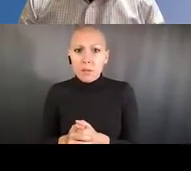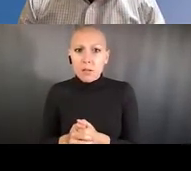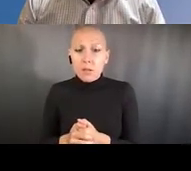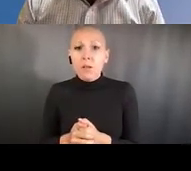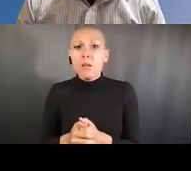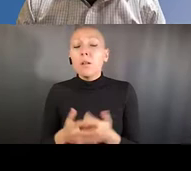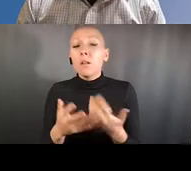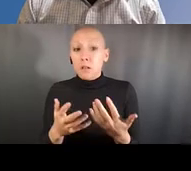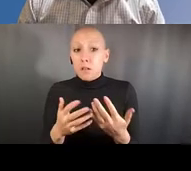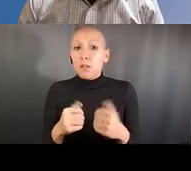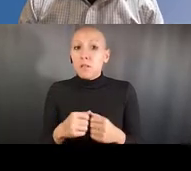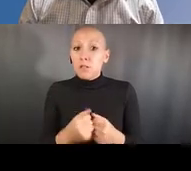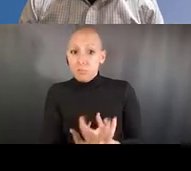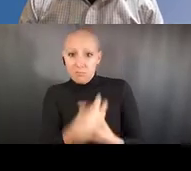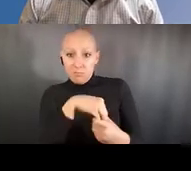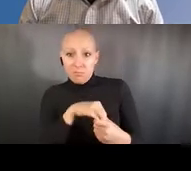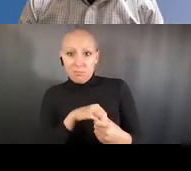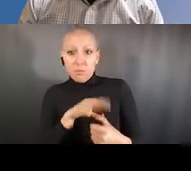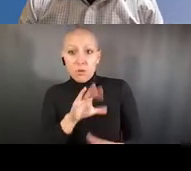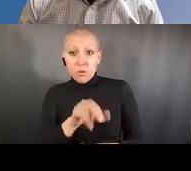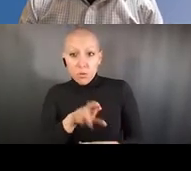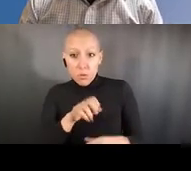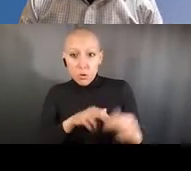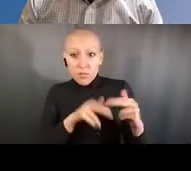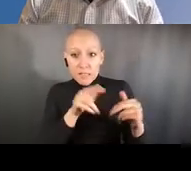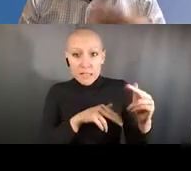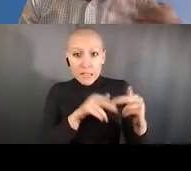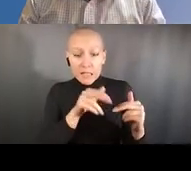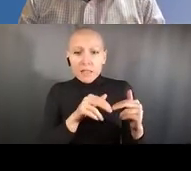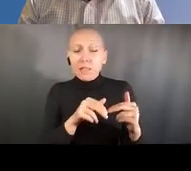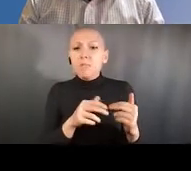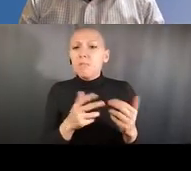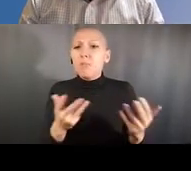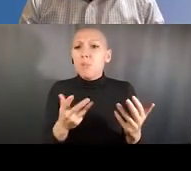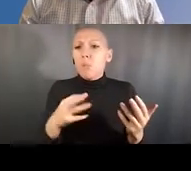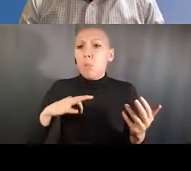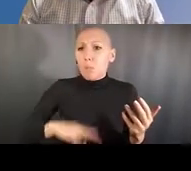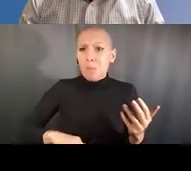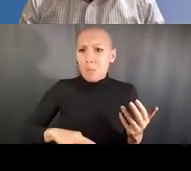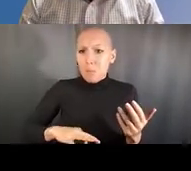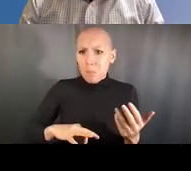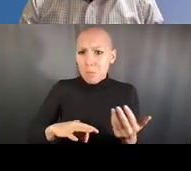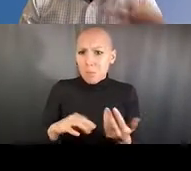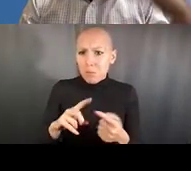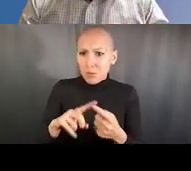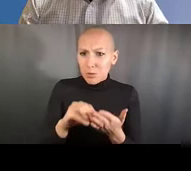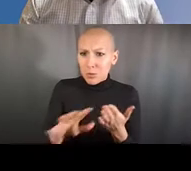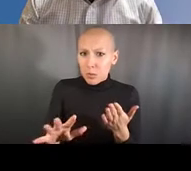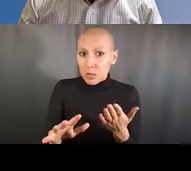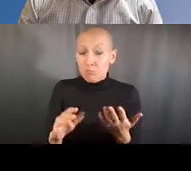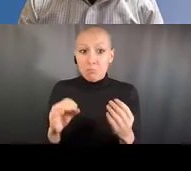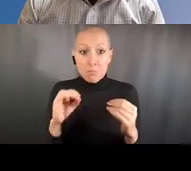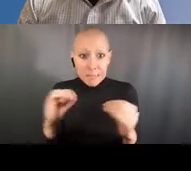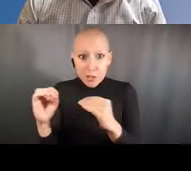in this regard and to find ways that we can work with them to promote the development of this culture